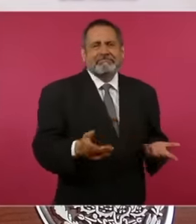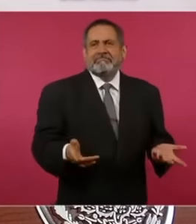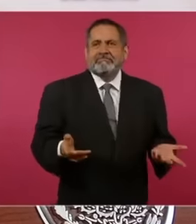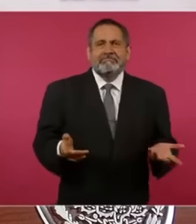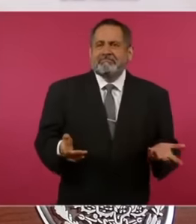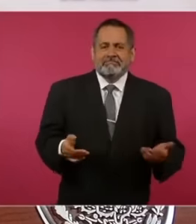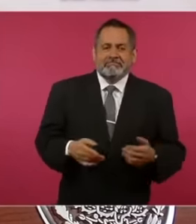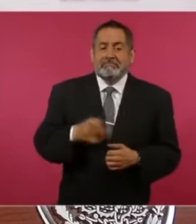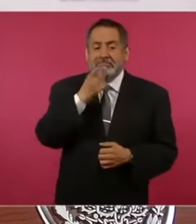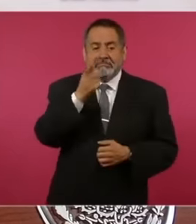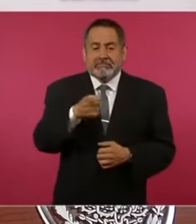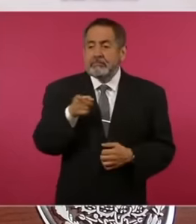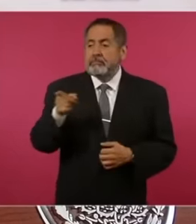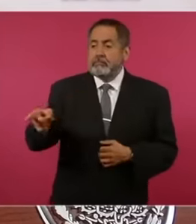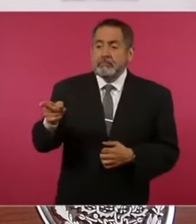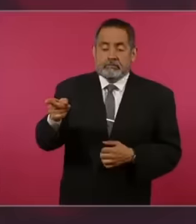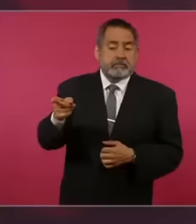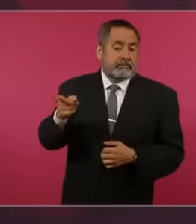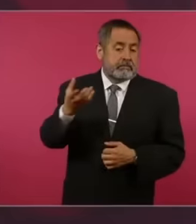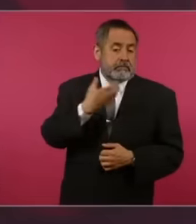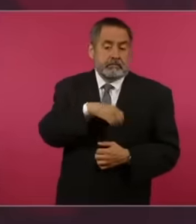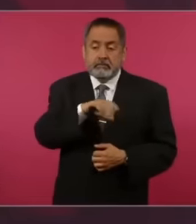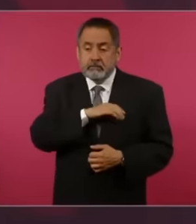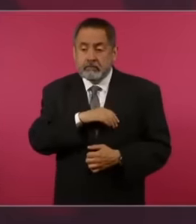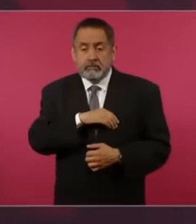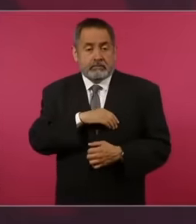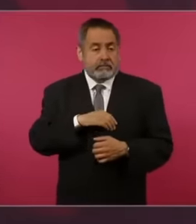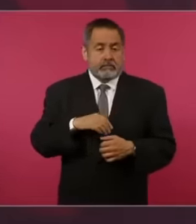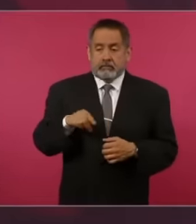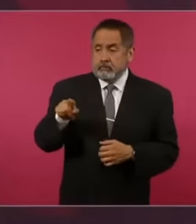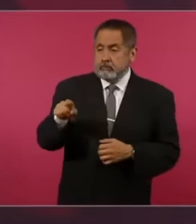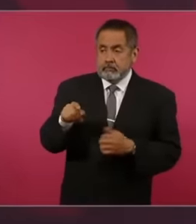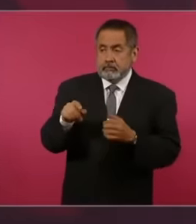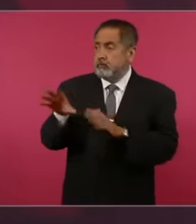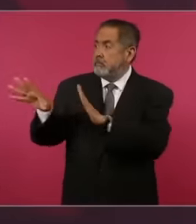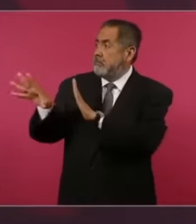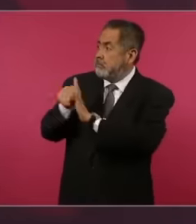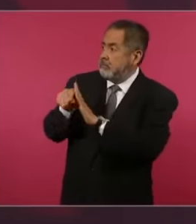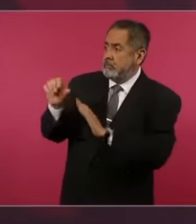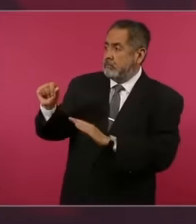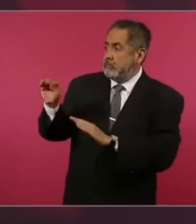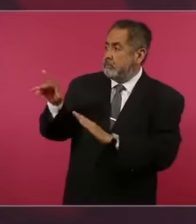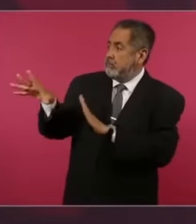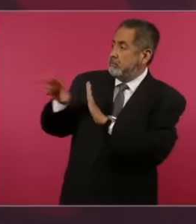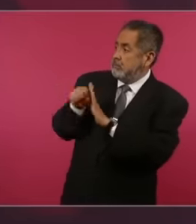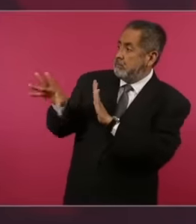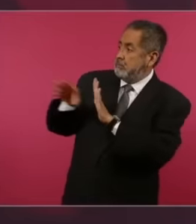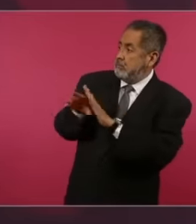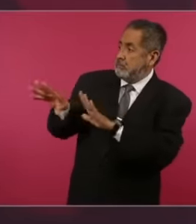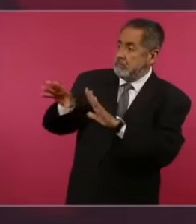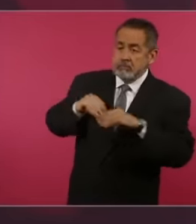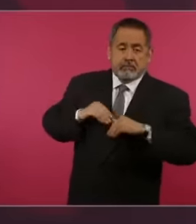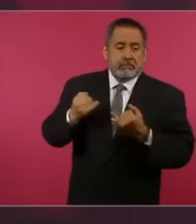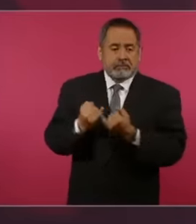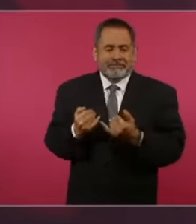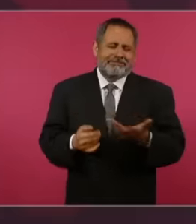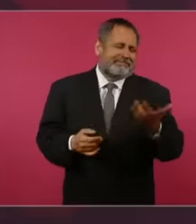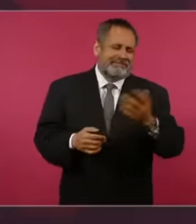Claudia is a copy of the president, a lack of respect